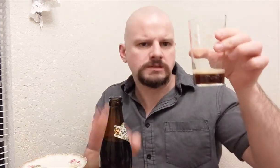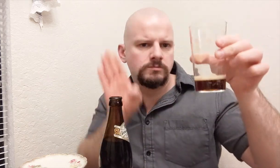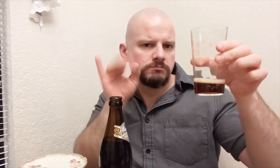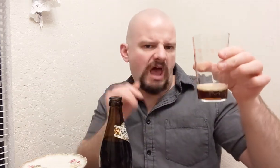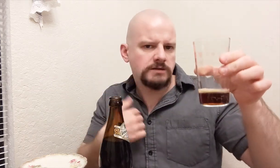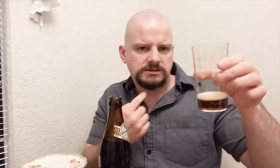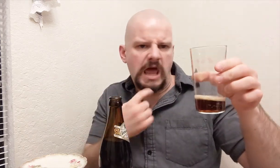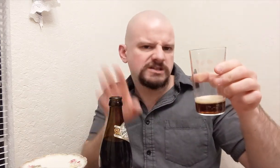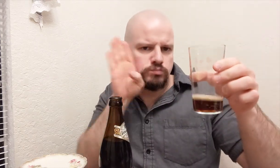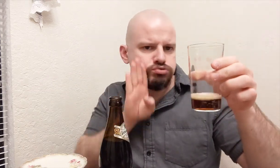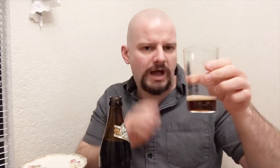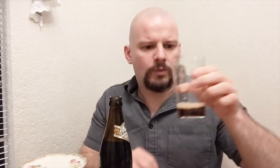Like I said it's brown.